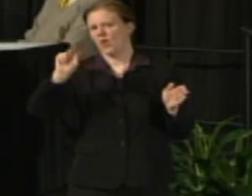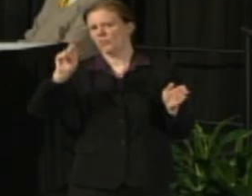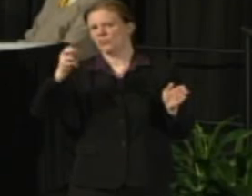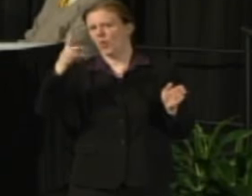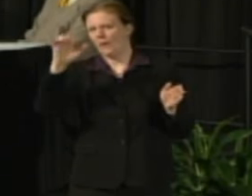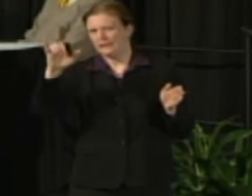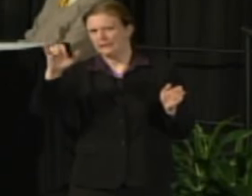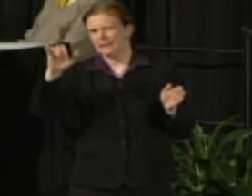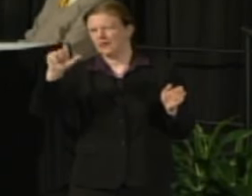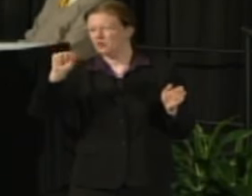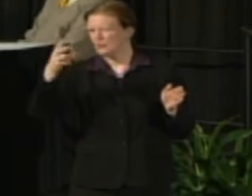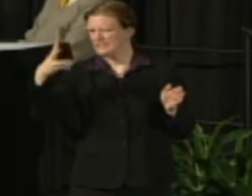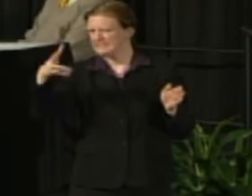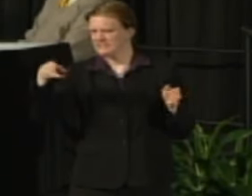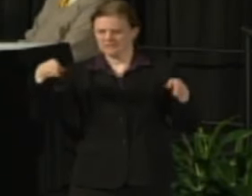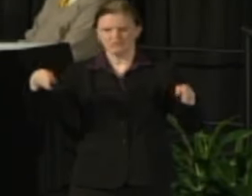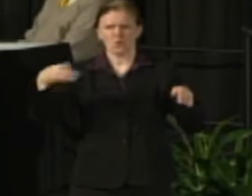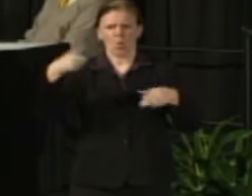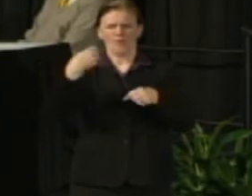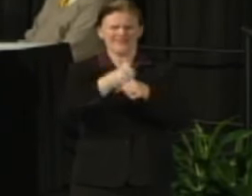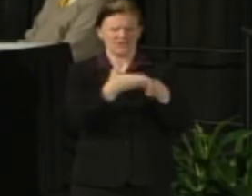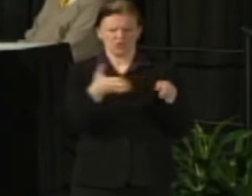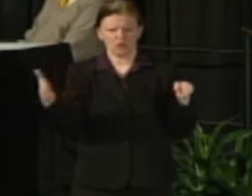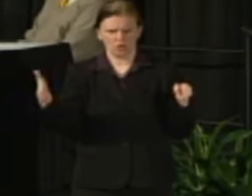We can absorb these cuts because we're going to do this restructuring.